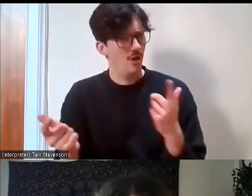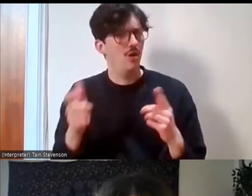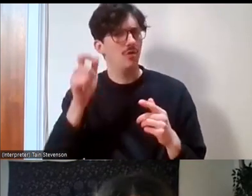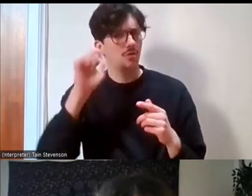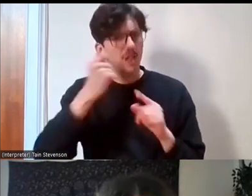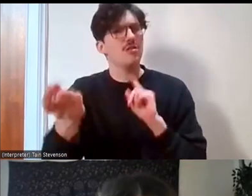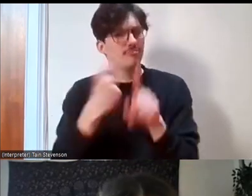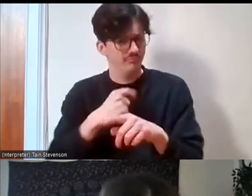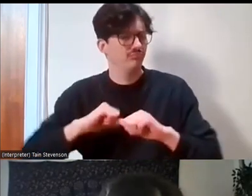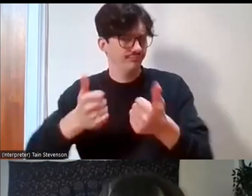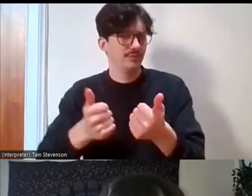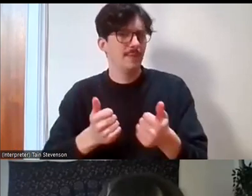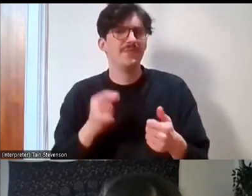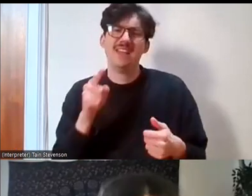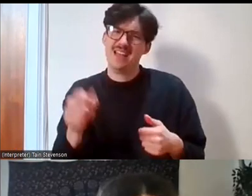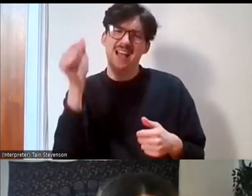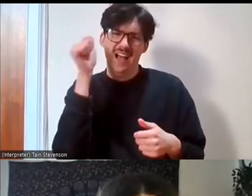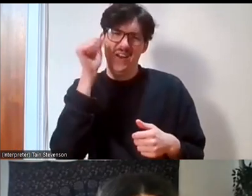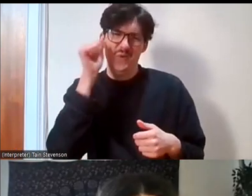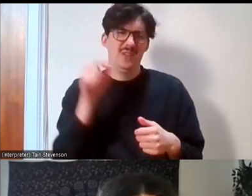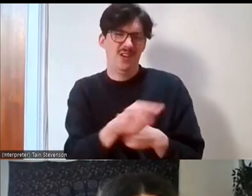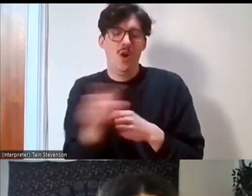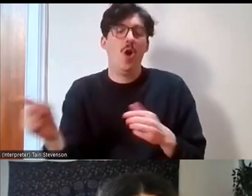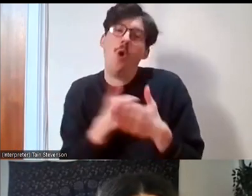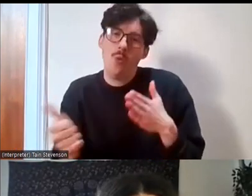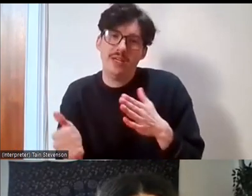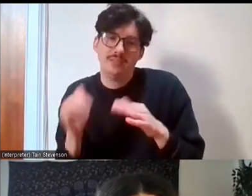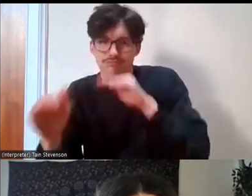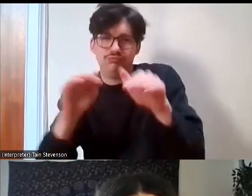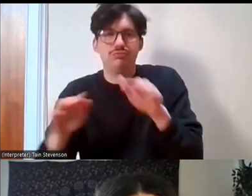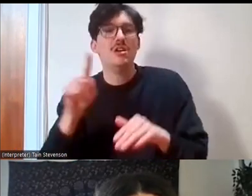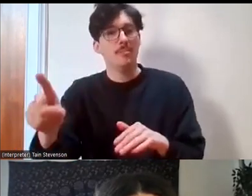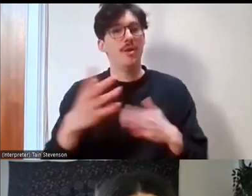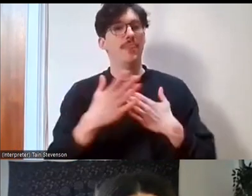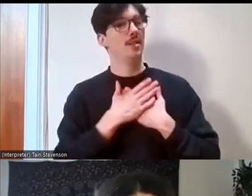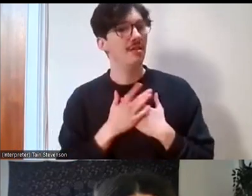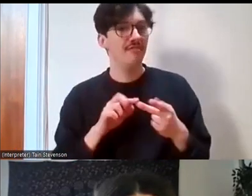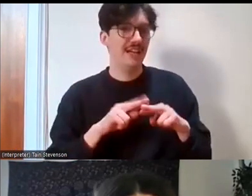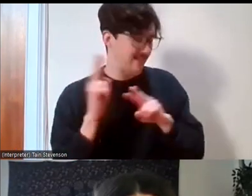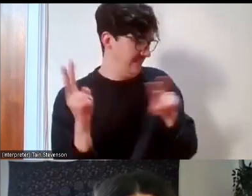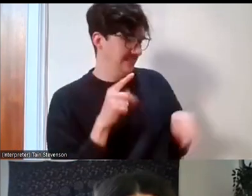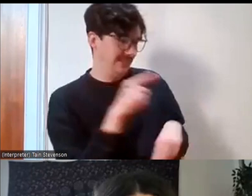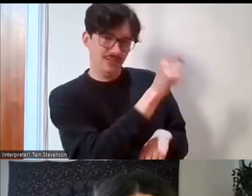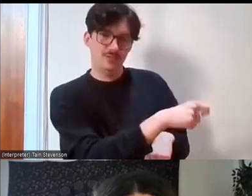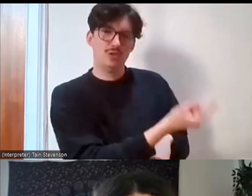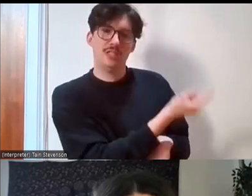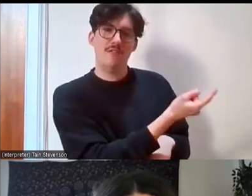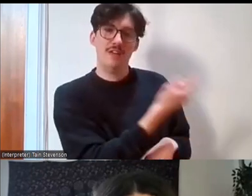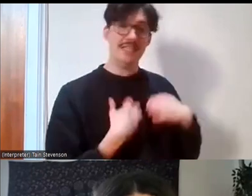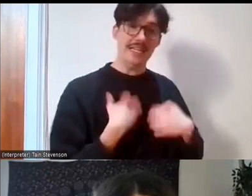they may be busy because they're always being asked questions like me sometimes, but they will love someone who's eager and would like to know more about how to get in a particular field,